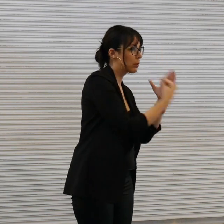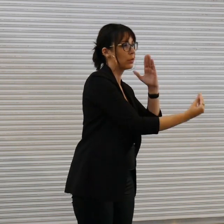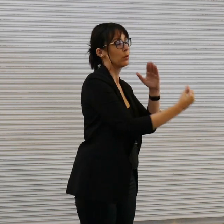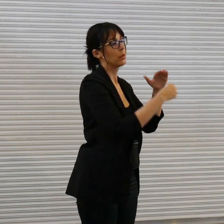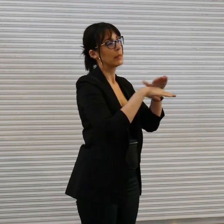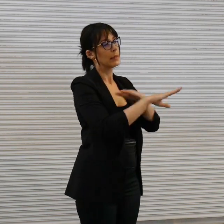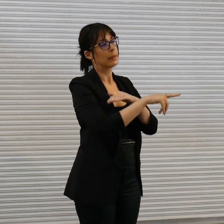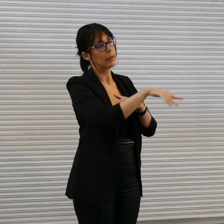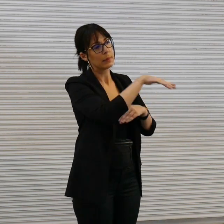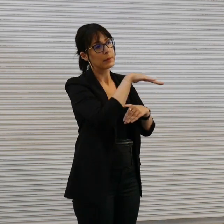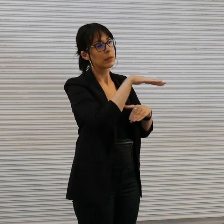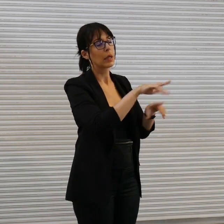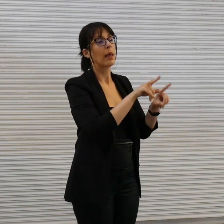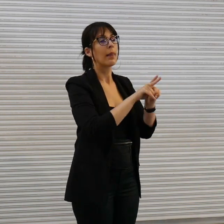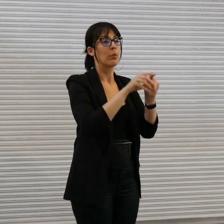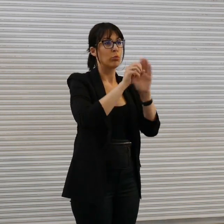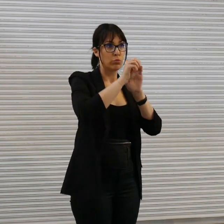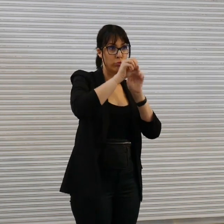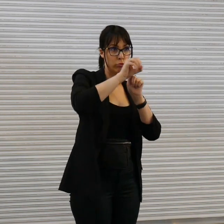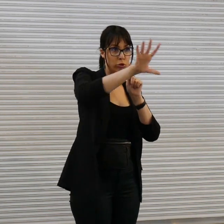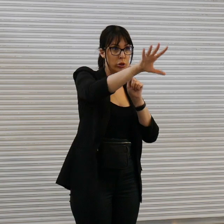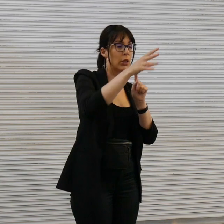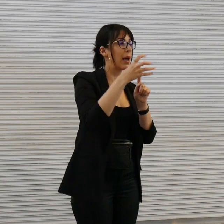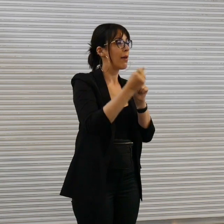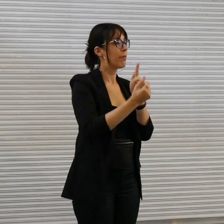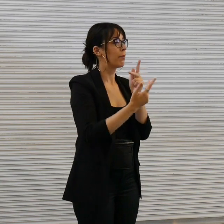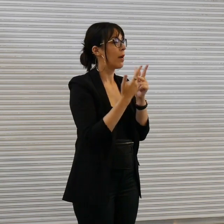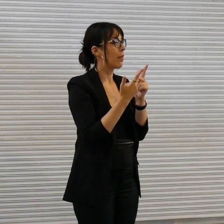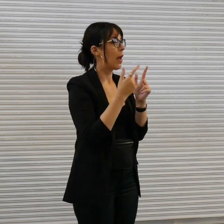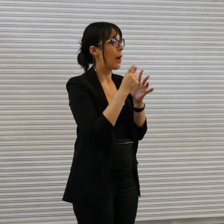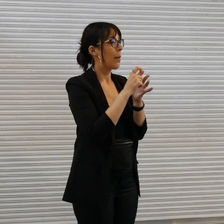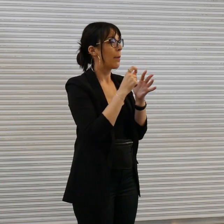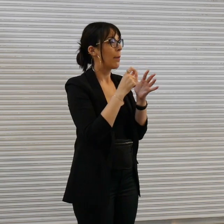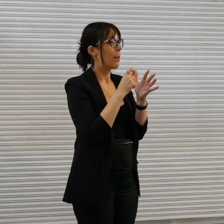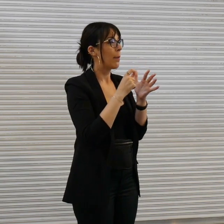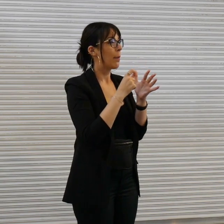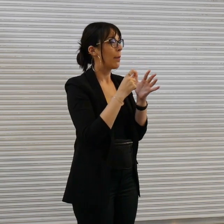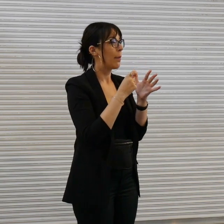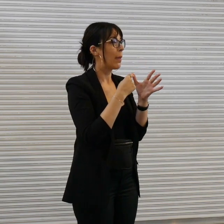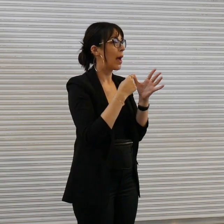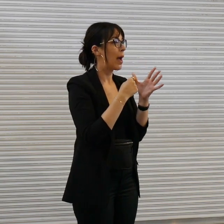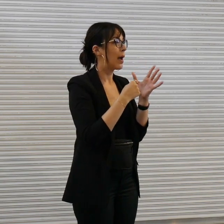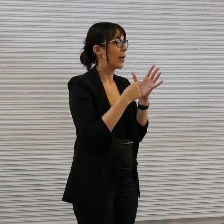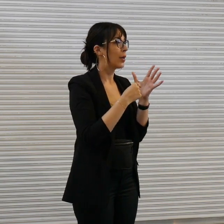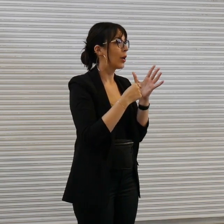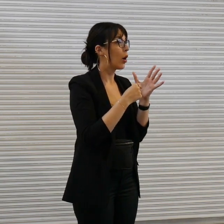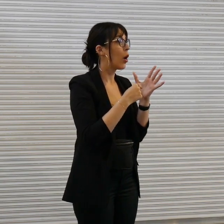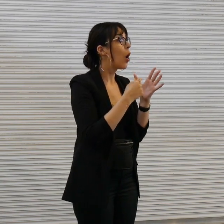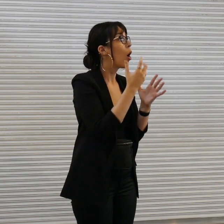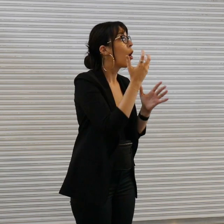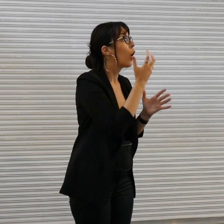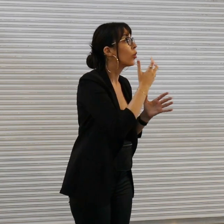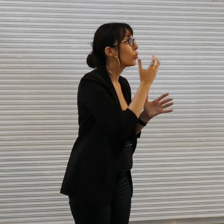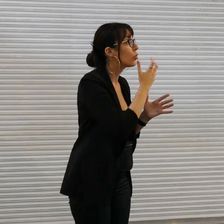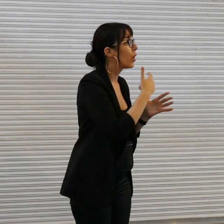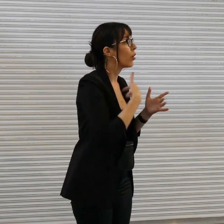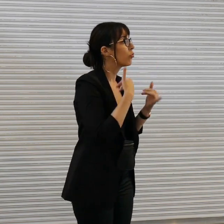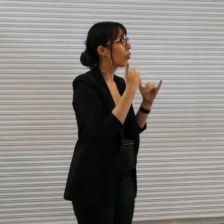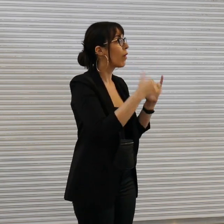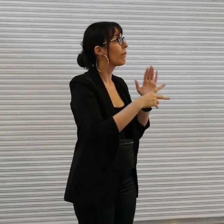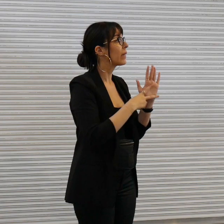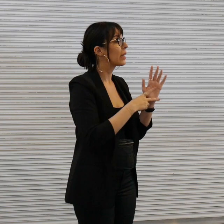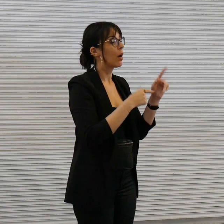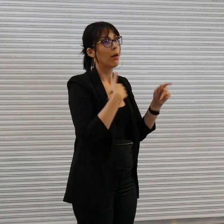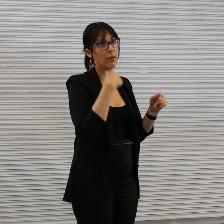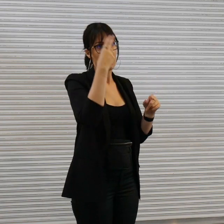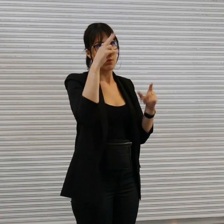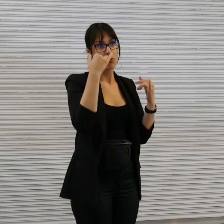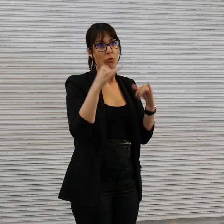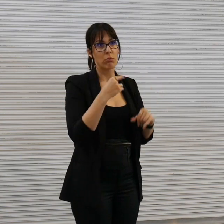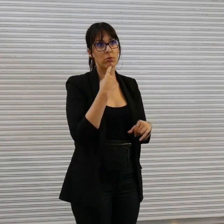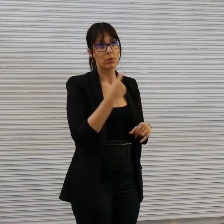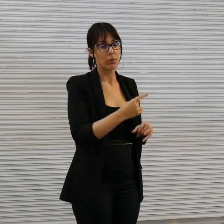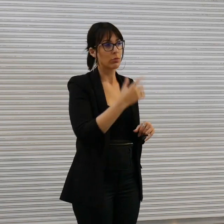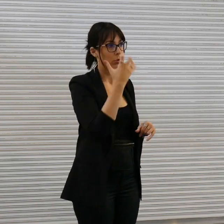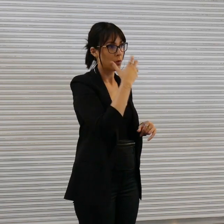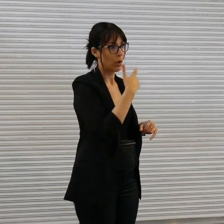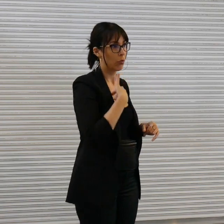space we have Vee Rodriguez